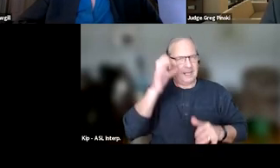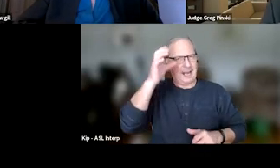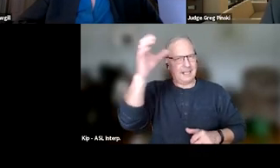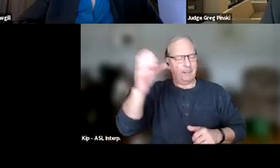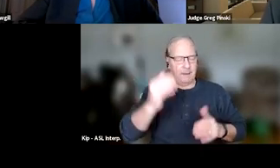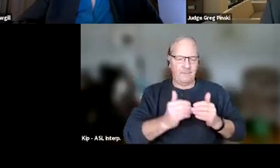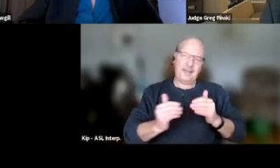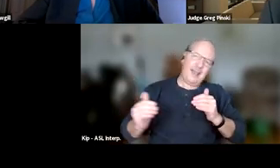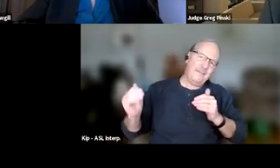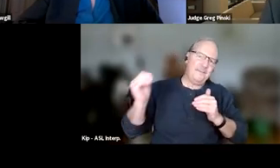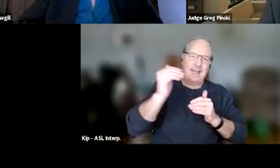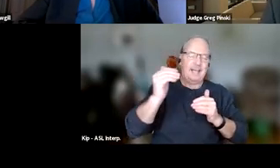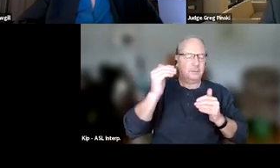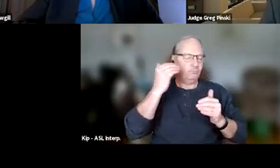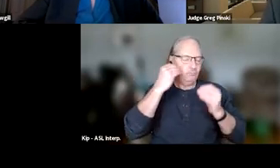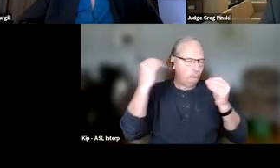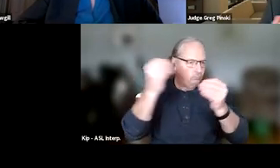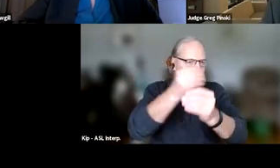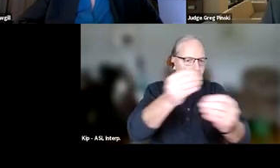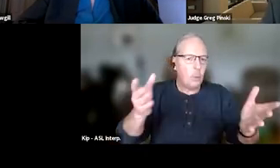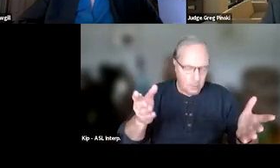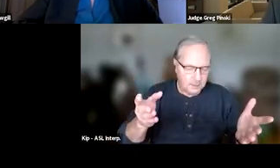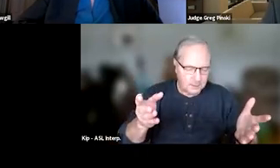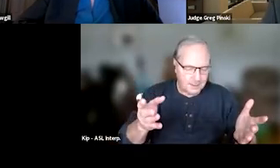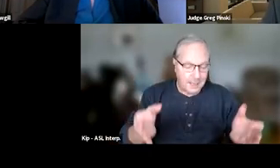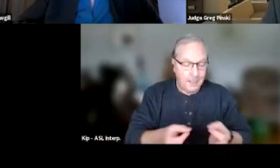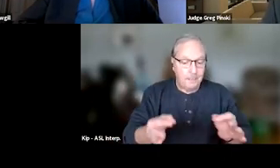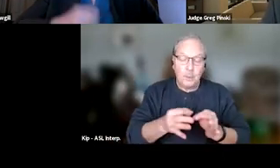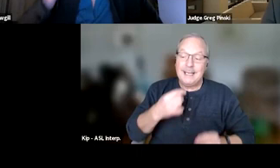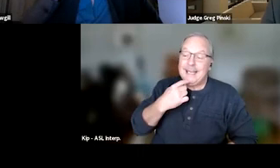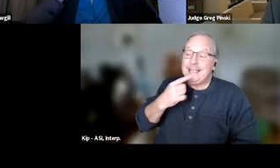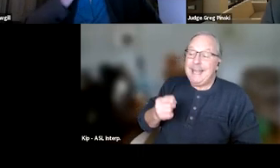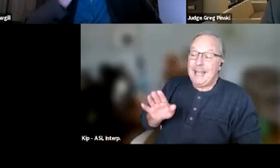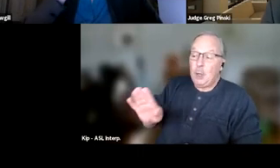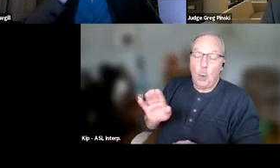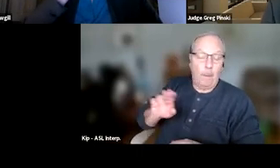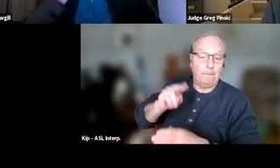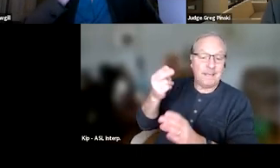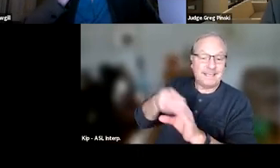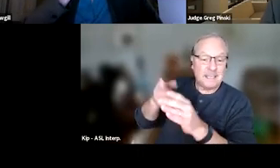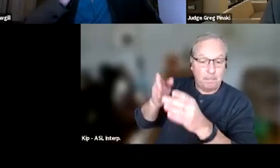and the importance of telling your participants in the Participant Handbook,